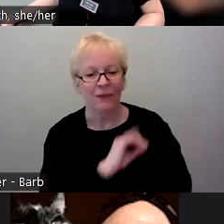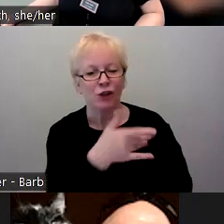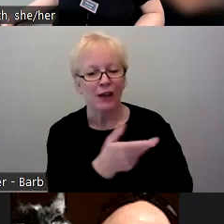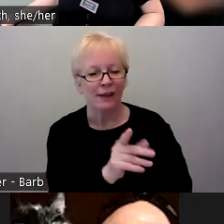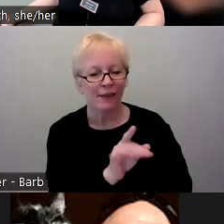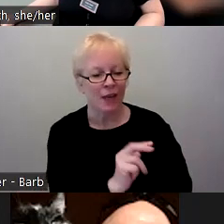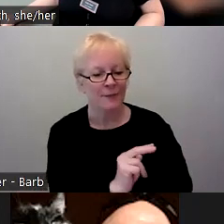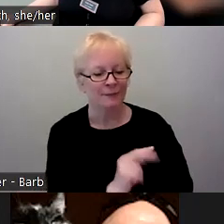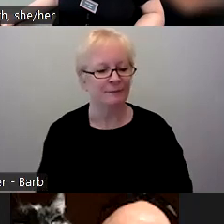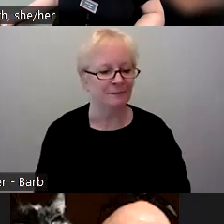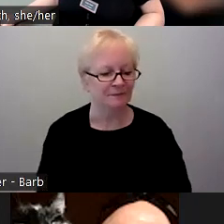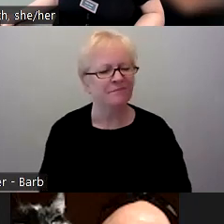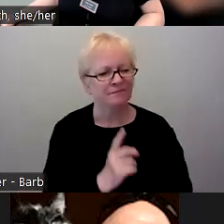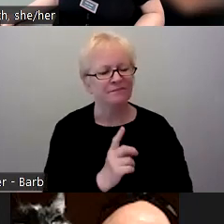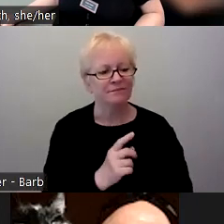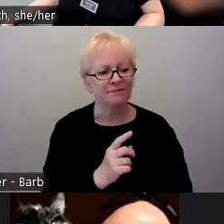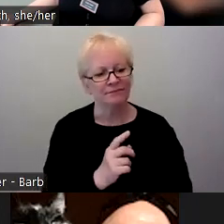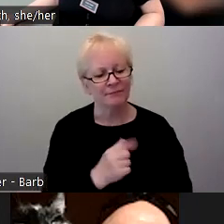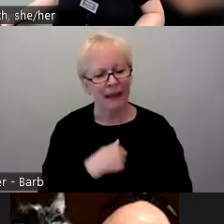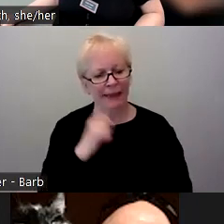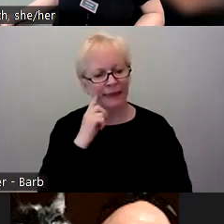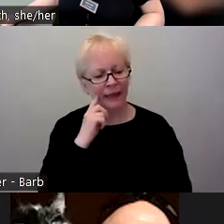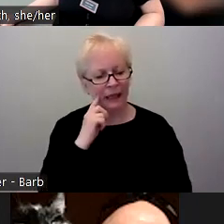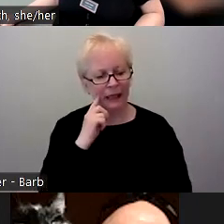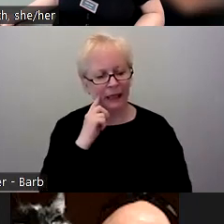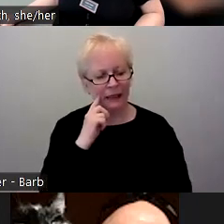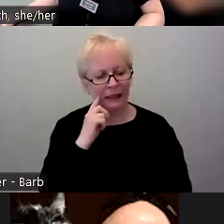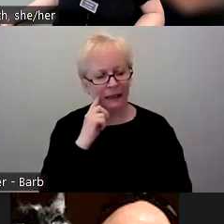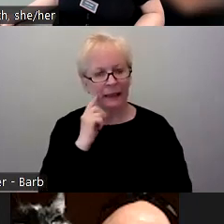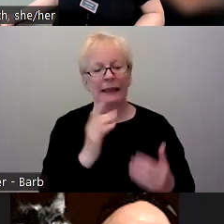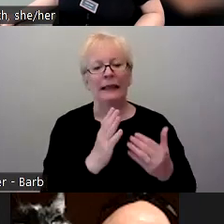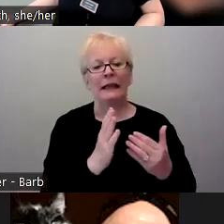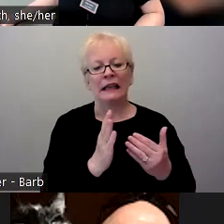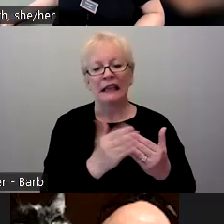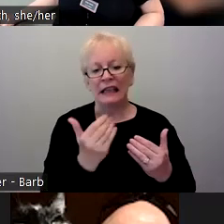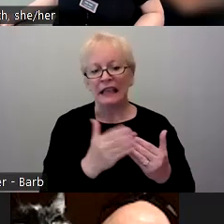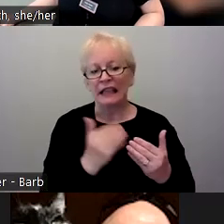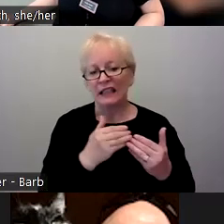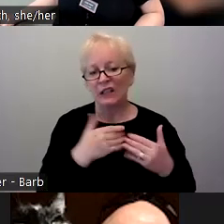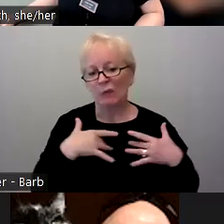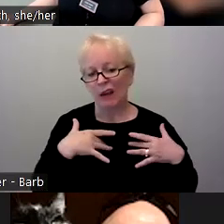Maybe I could say, I think it's easy to get depressed talking about the political climate